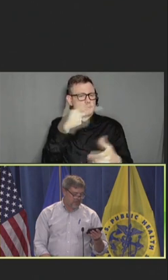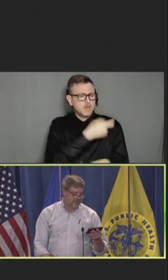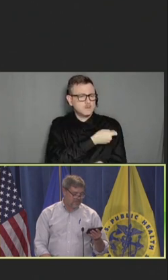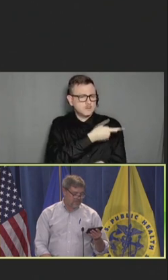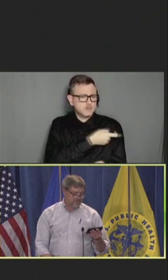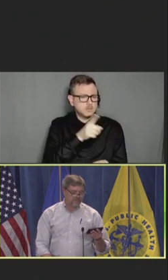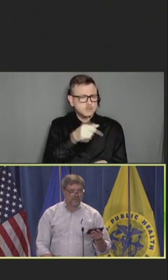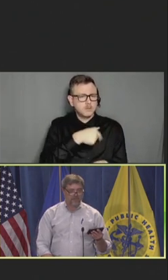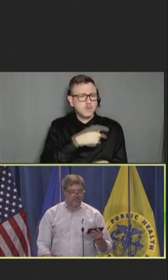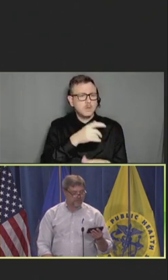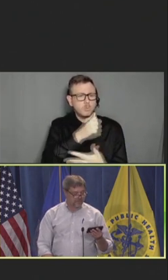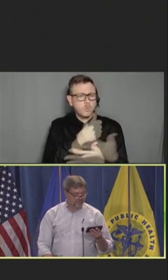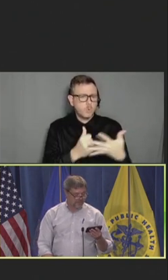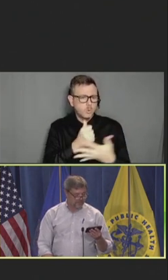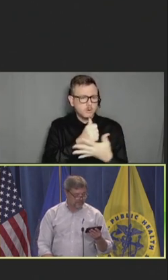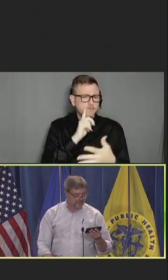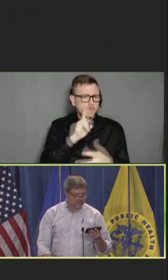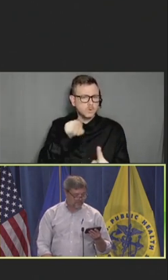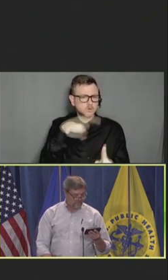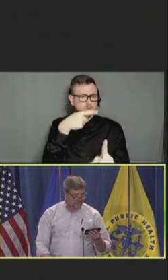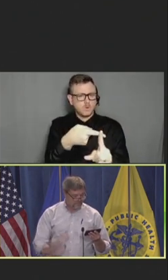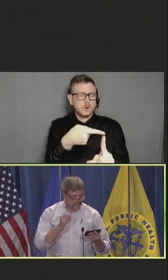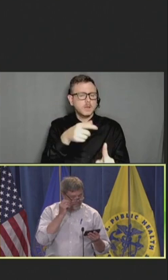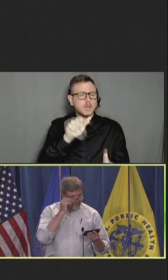and immunization delivery technologies.